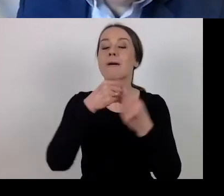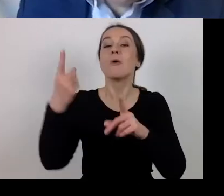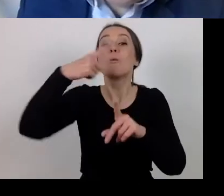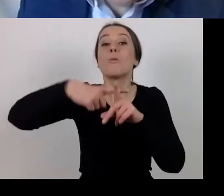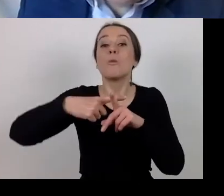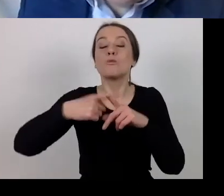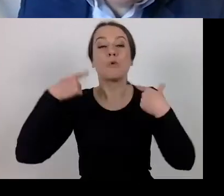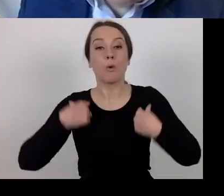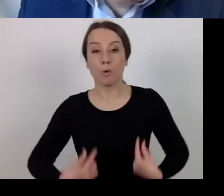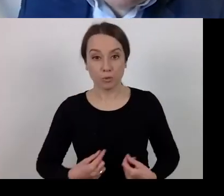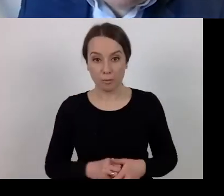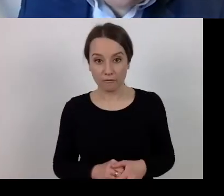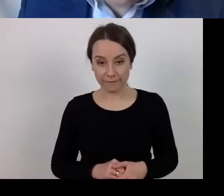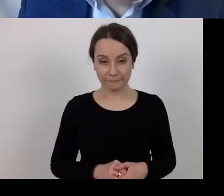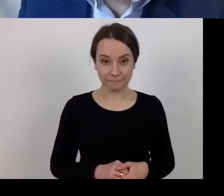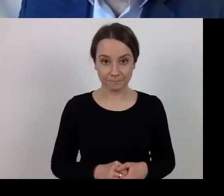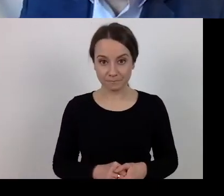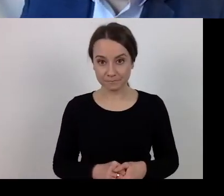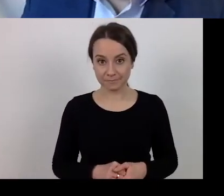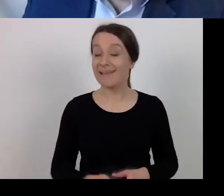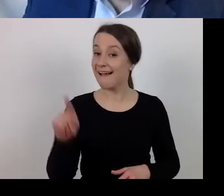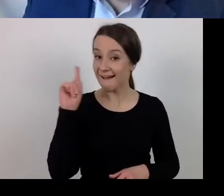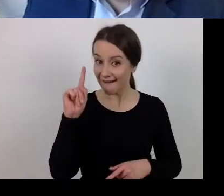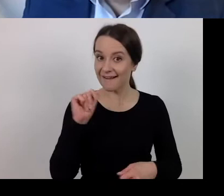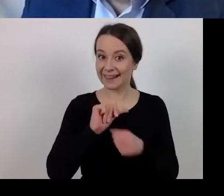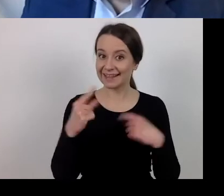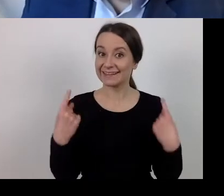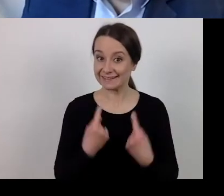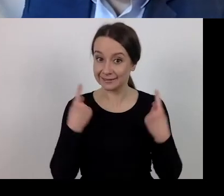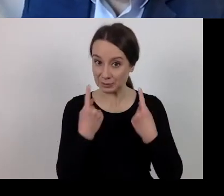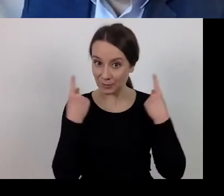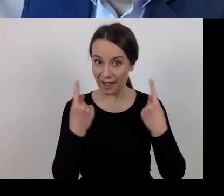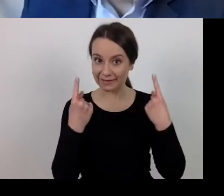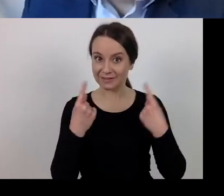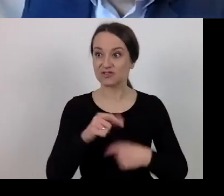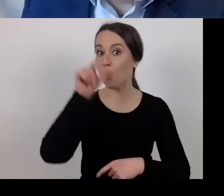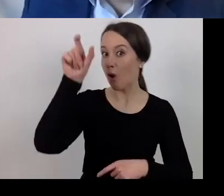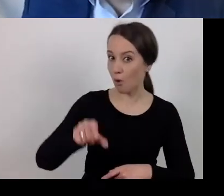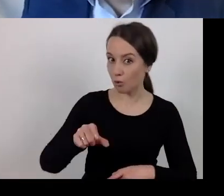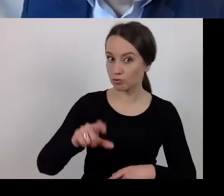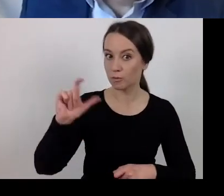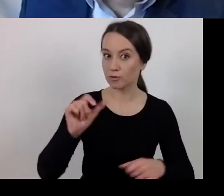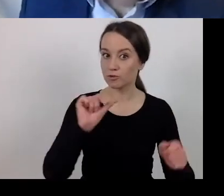However, some spouses